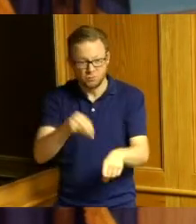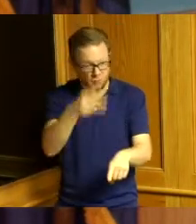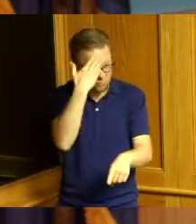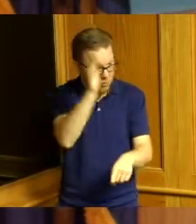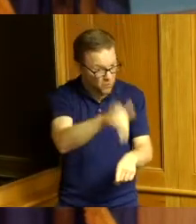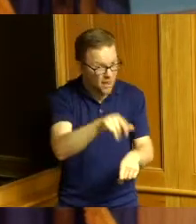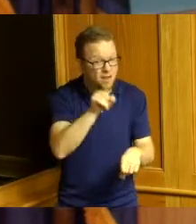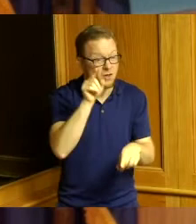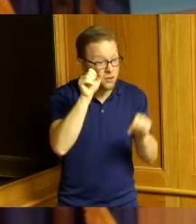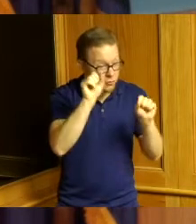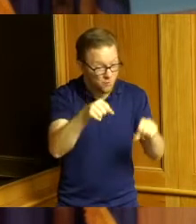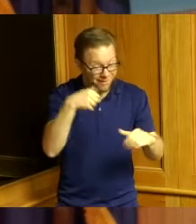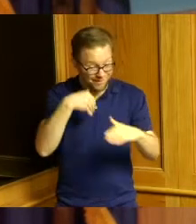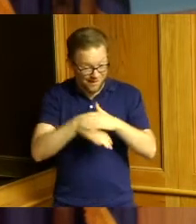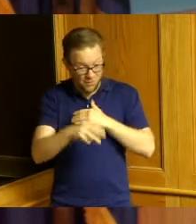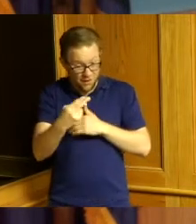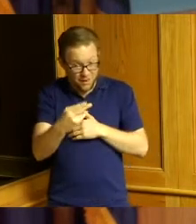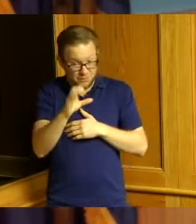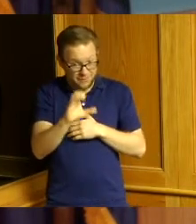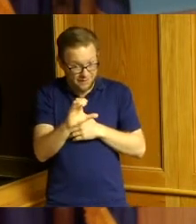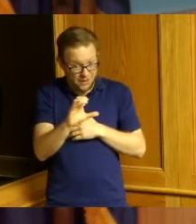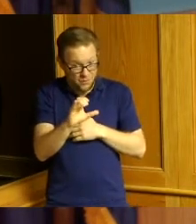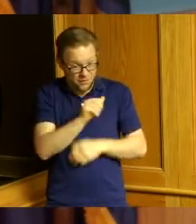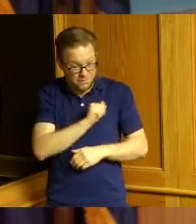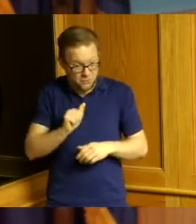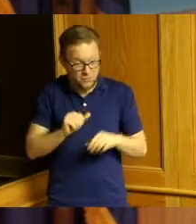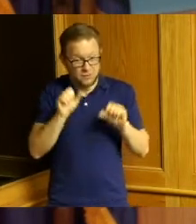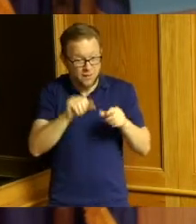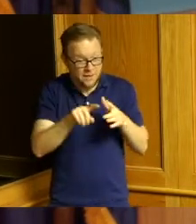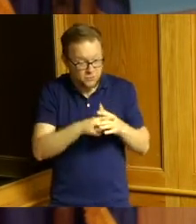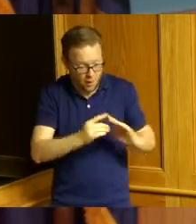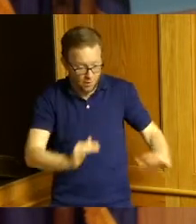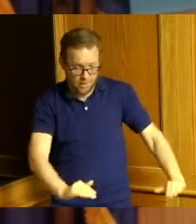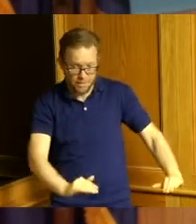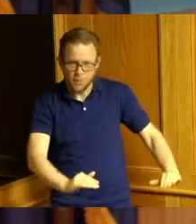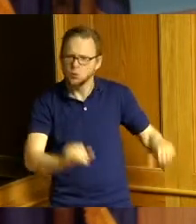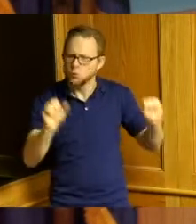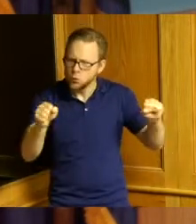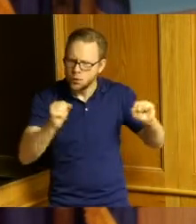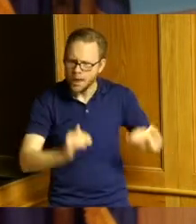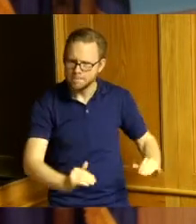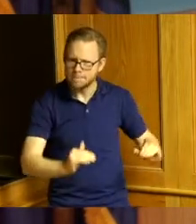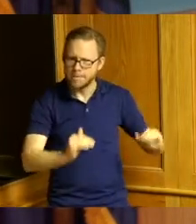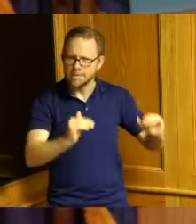Hamilton County and start at a certain level and you can move up you can be promoted you can there